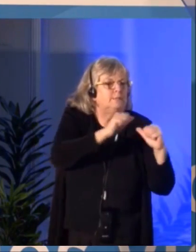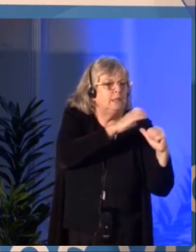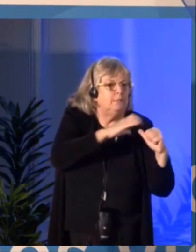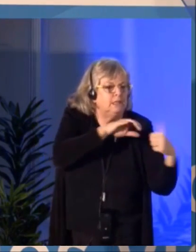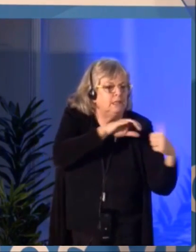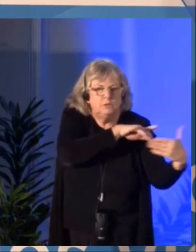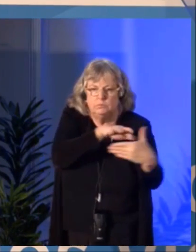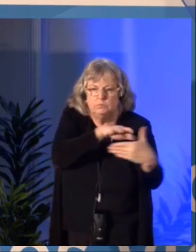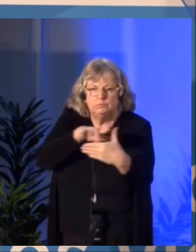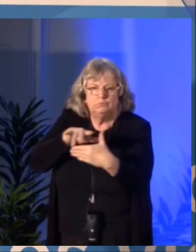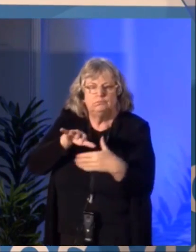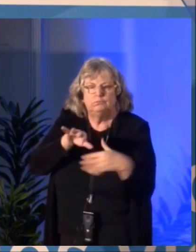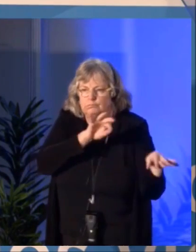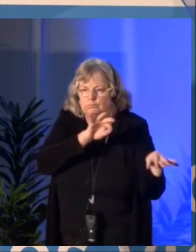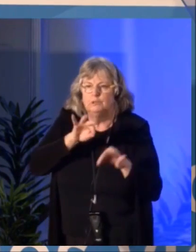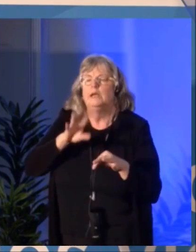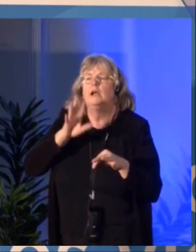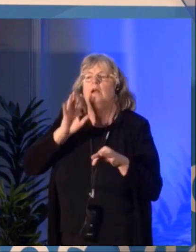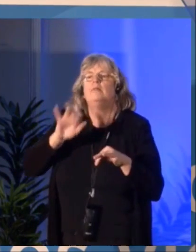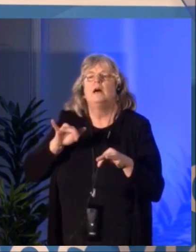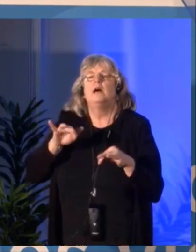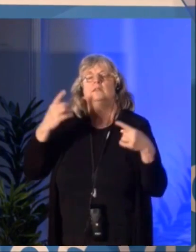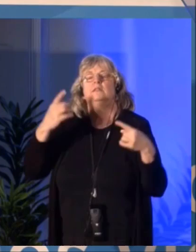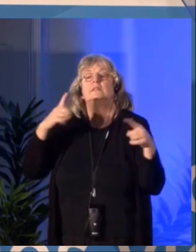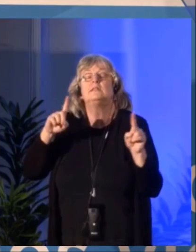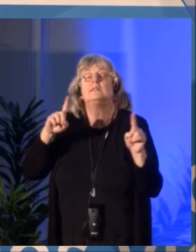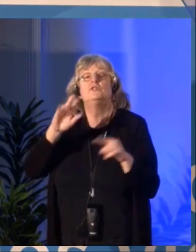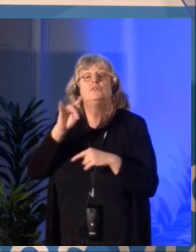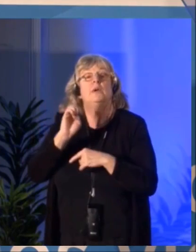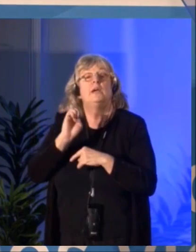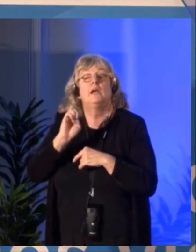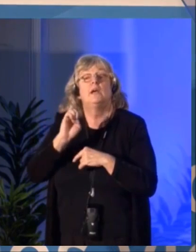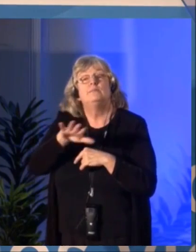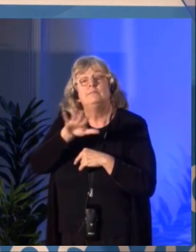of the total budget for grants of 33.4 million.